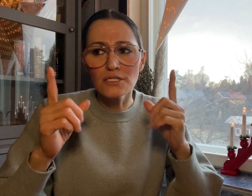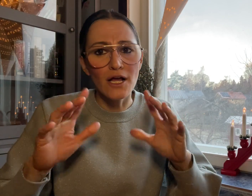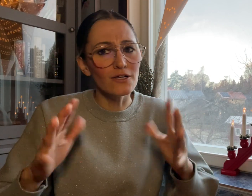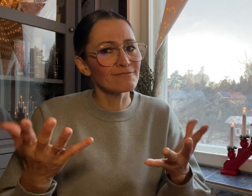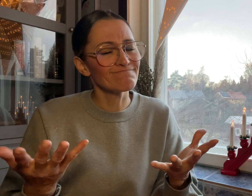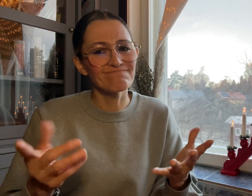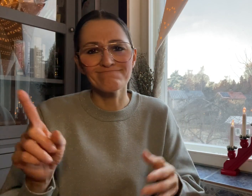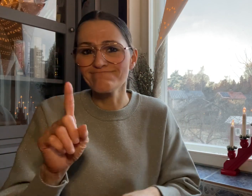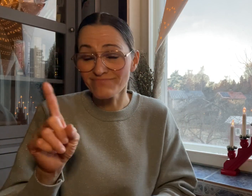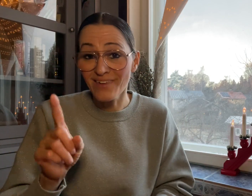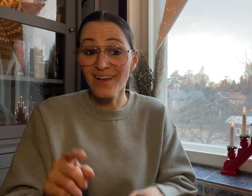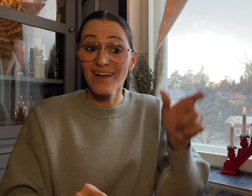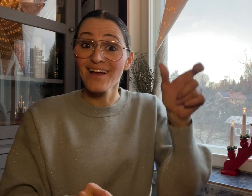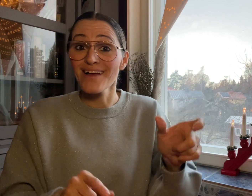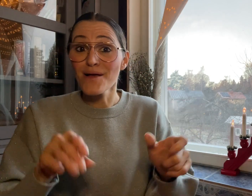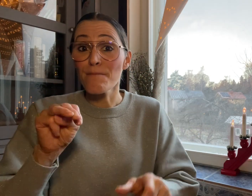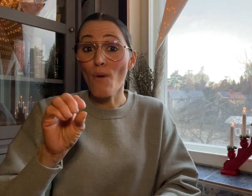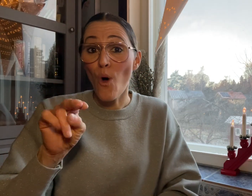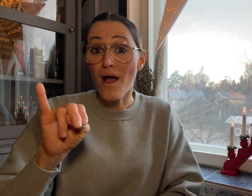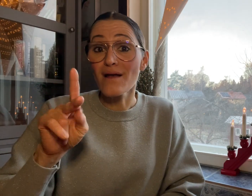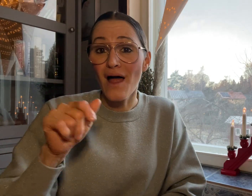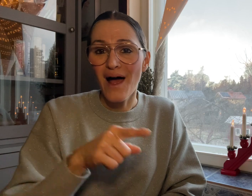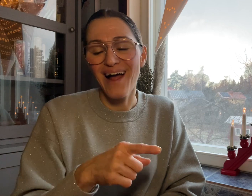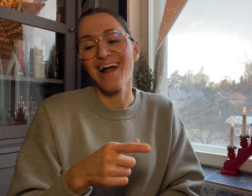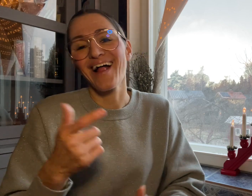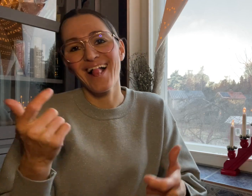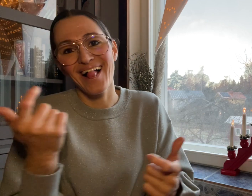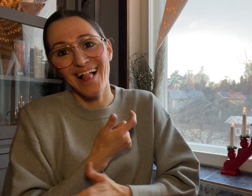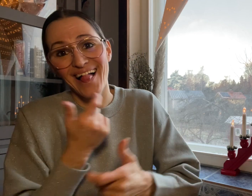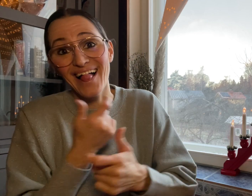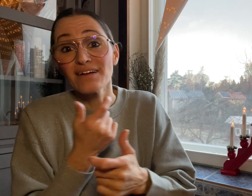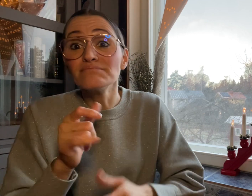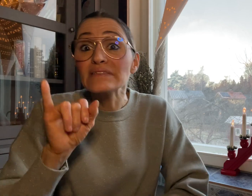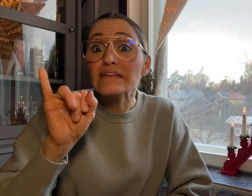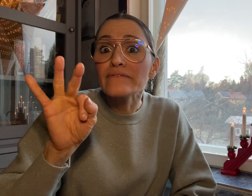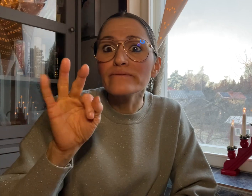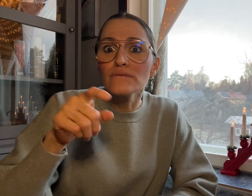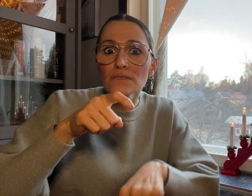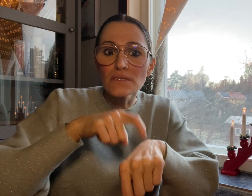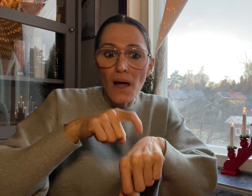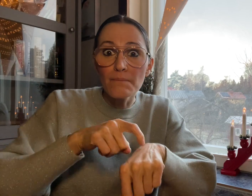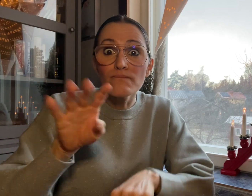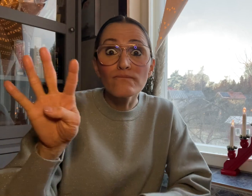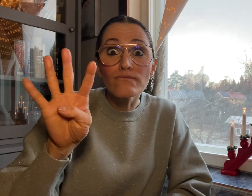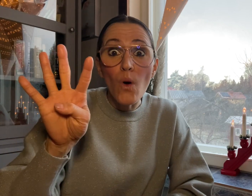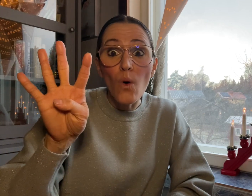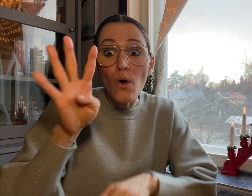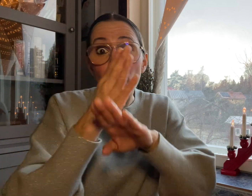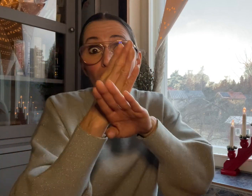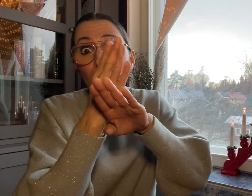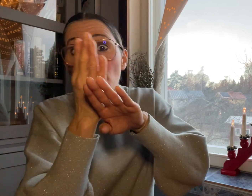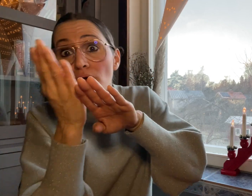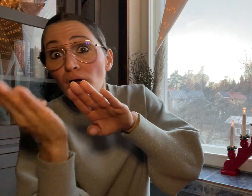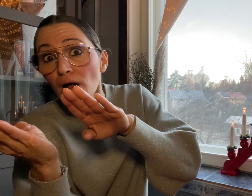Monika joked that she would need to isolate herself